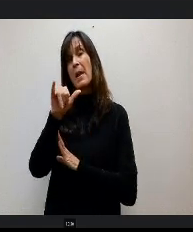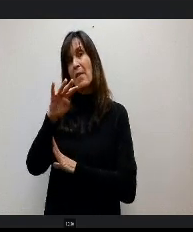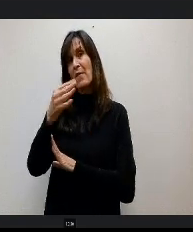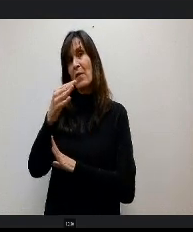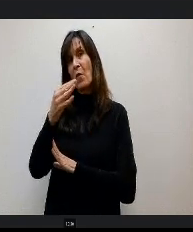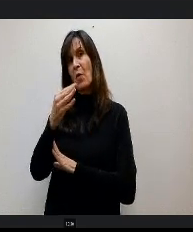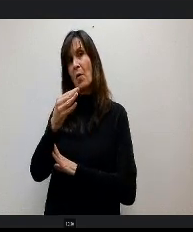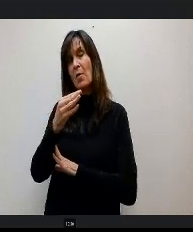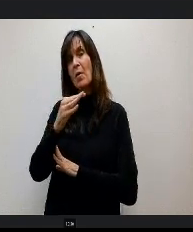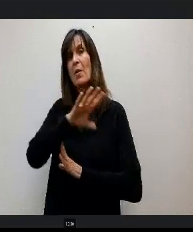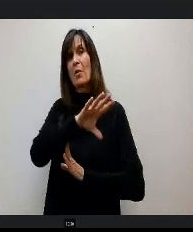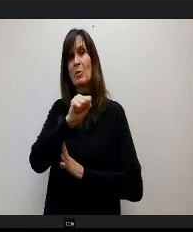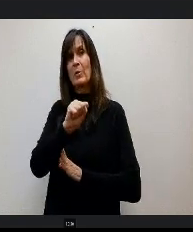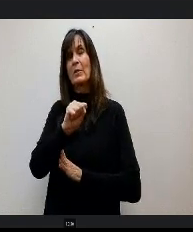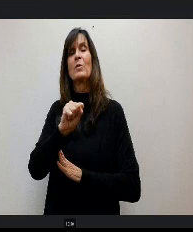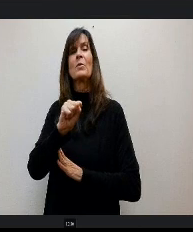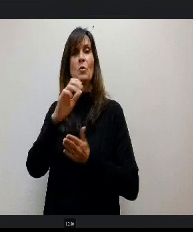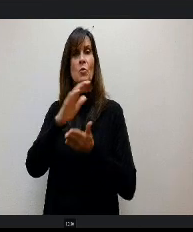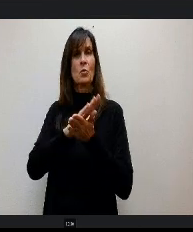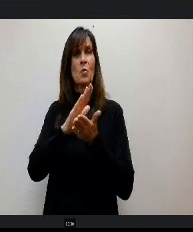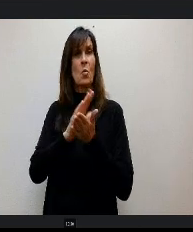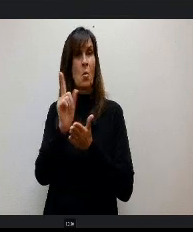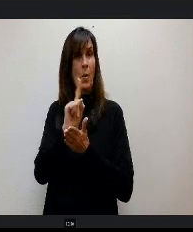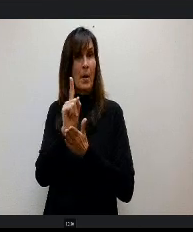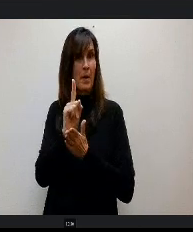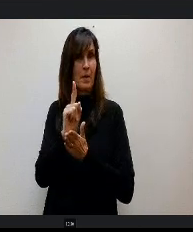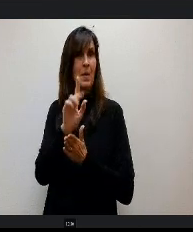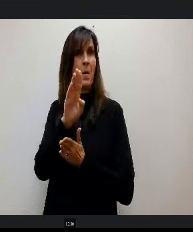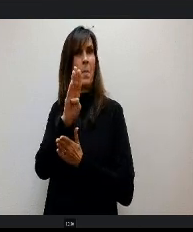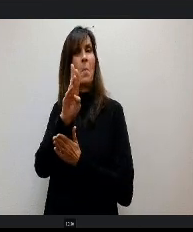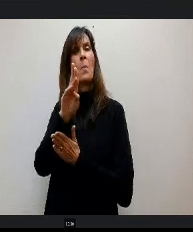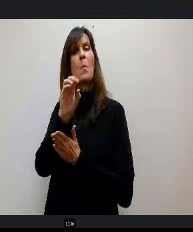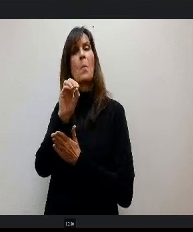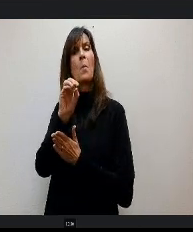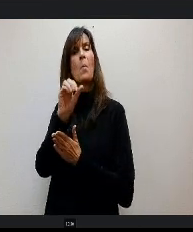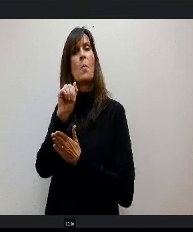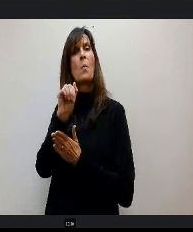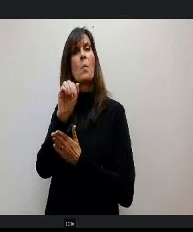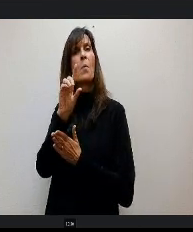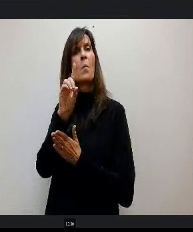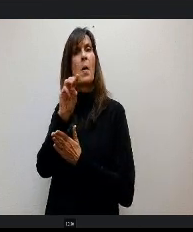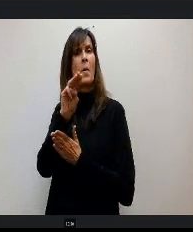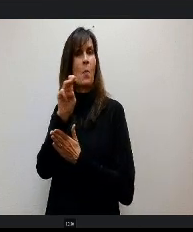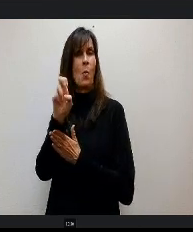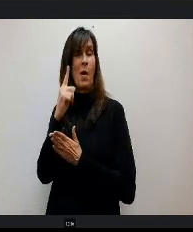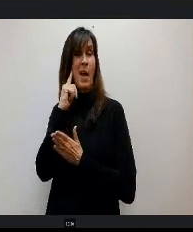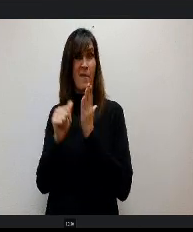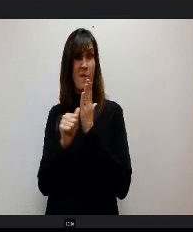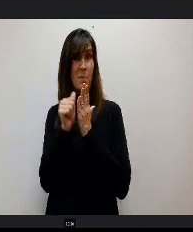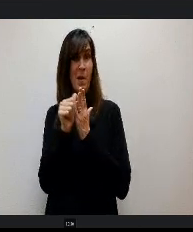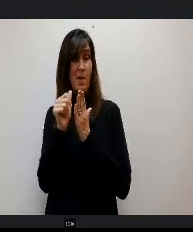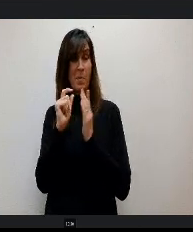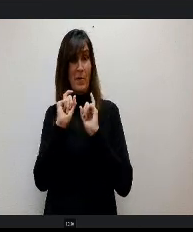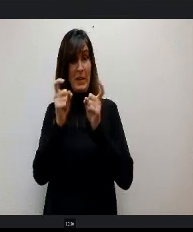by the Broadmoor. So I was I had all these flyers ready to give you that I forgot so So yay, but OK.